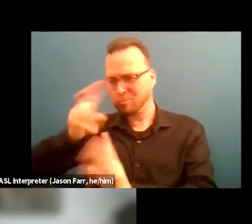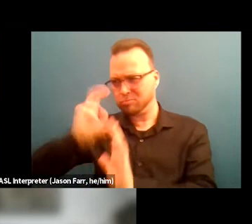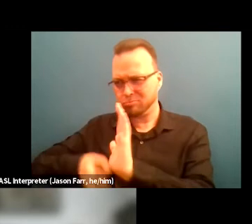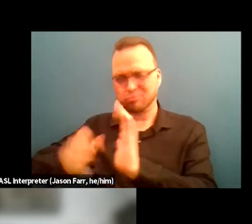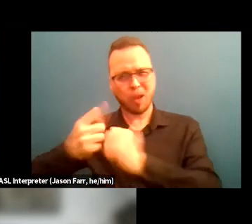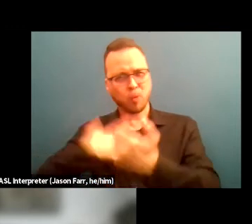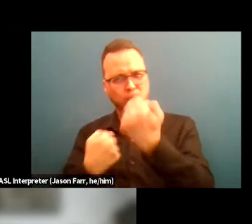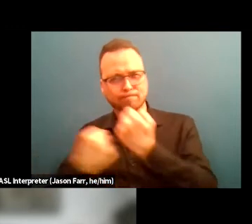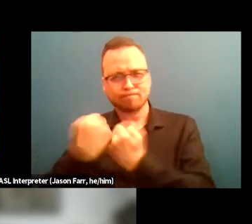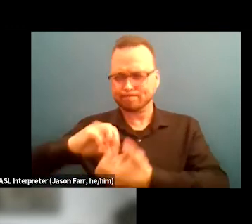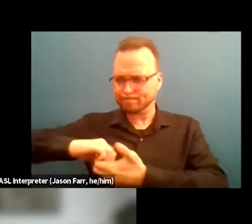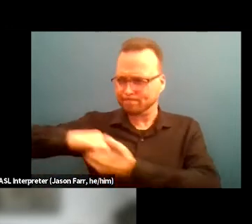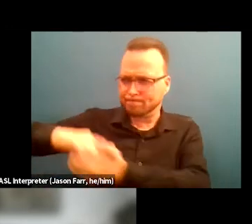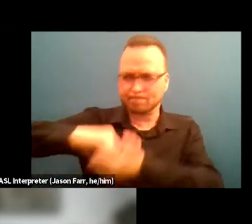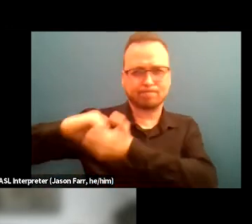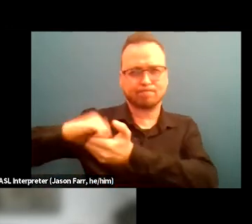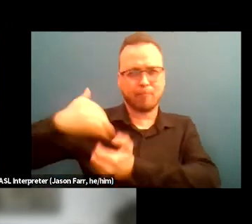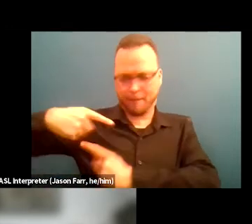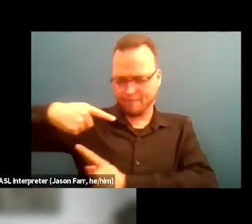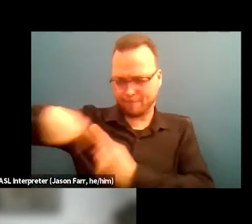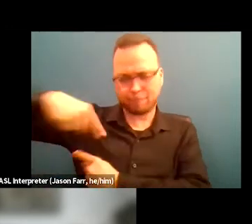and the relationships that we have within our culture.